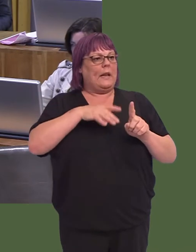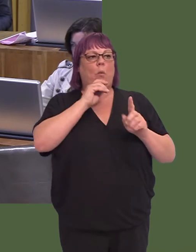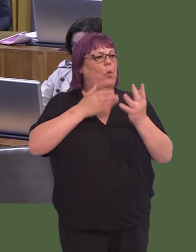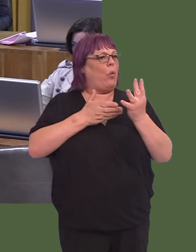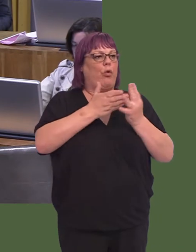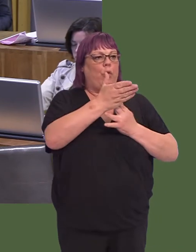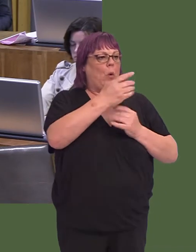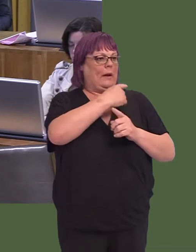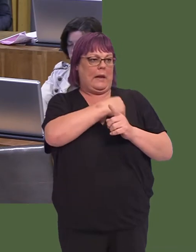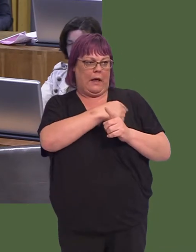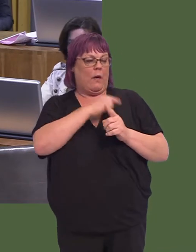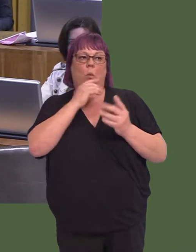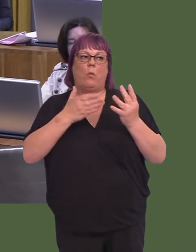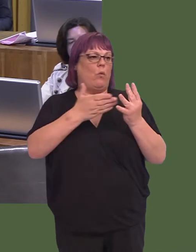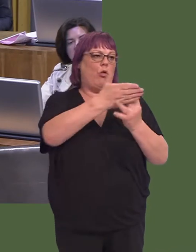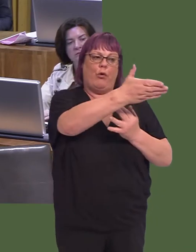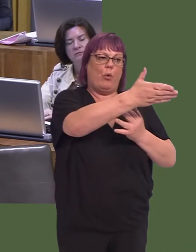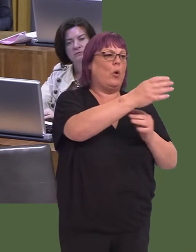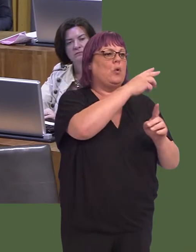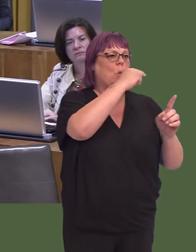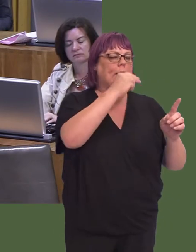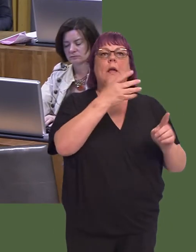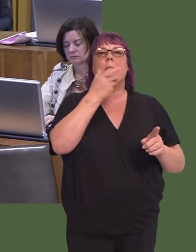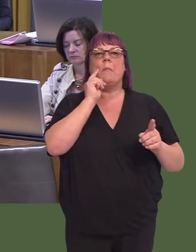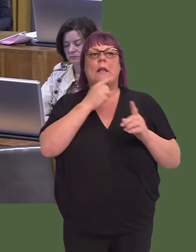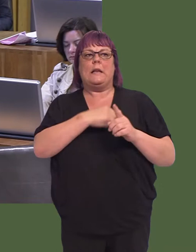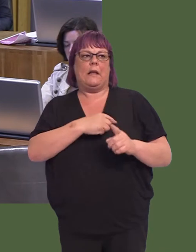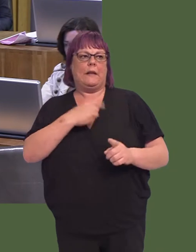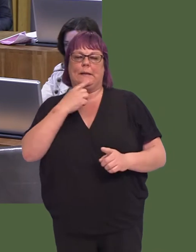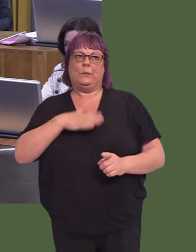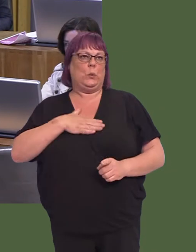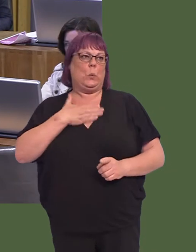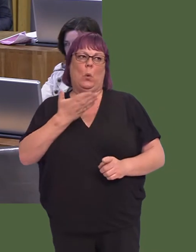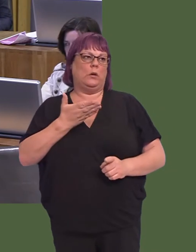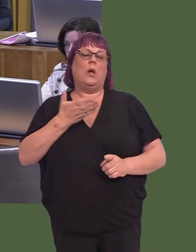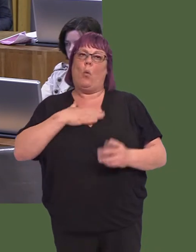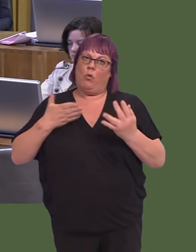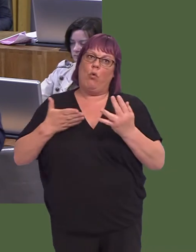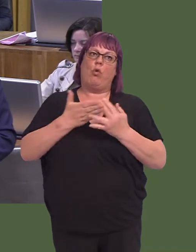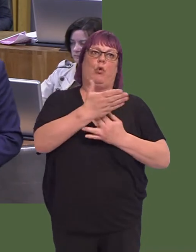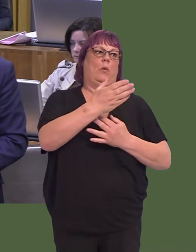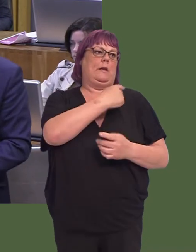Swansea itself, and also bypass Neath. And I know that people in Neath do not want to see their station bypassed in that